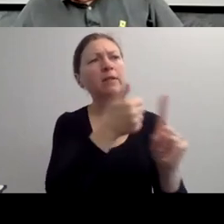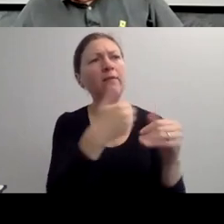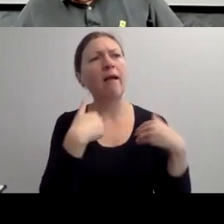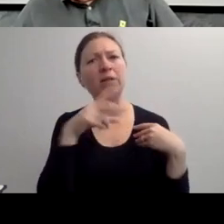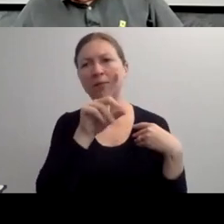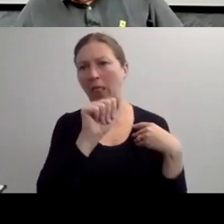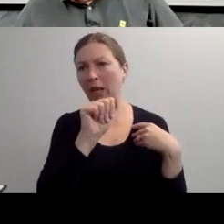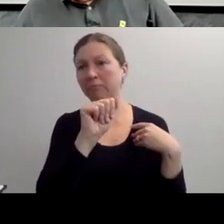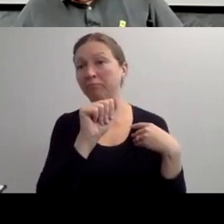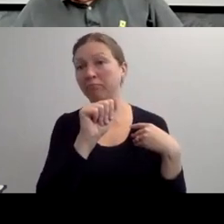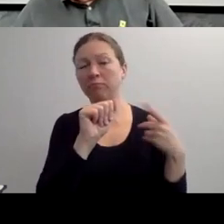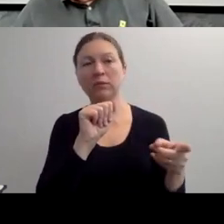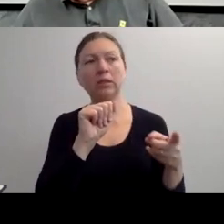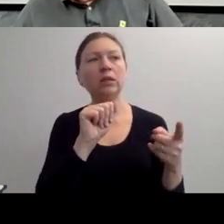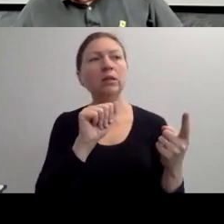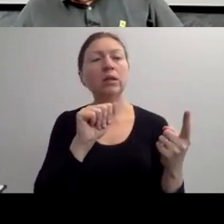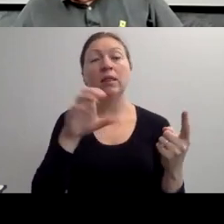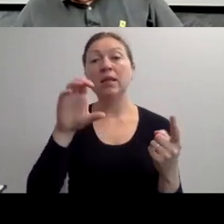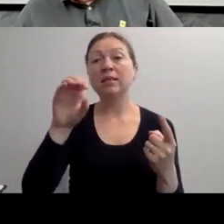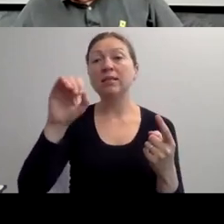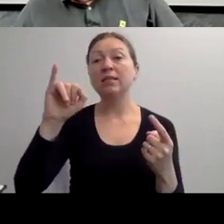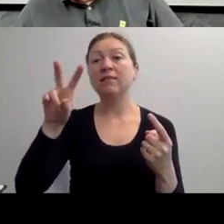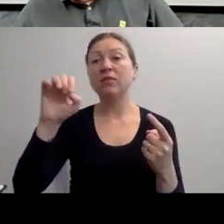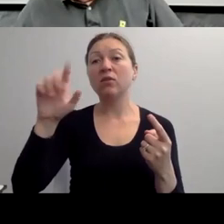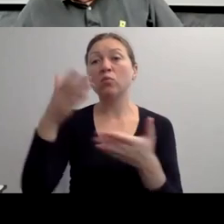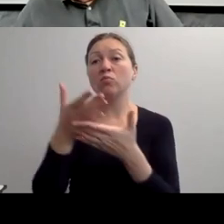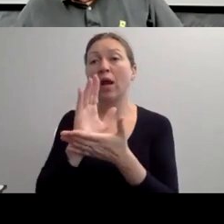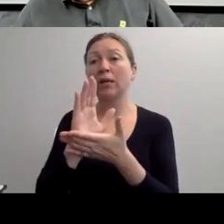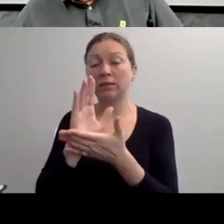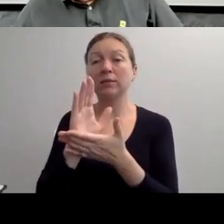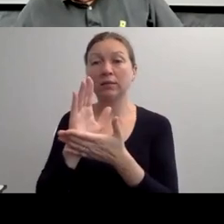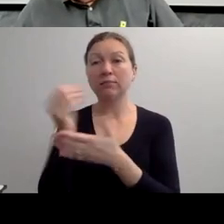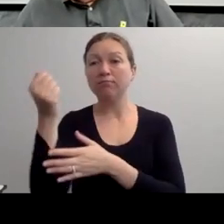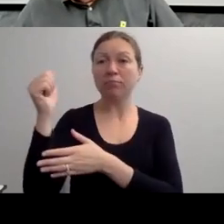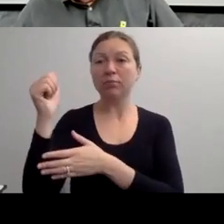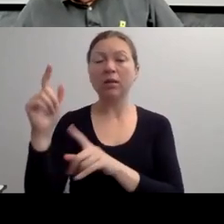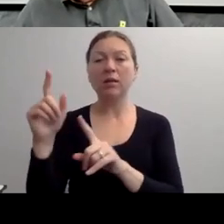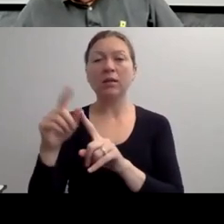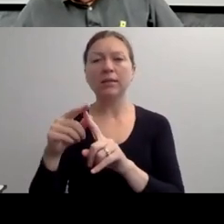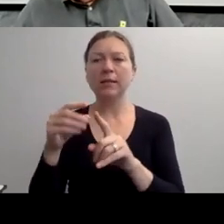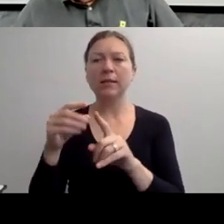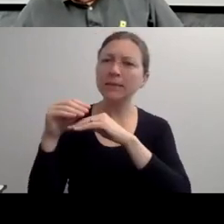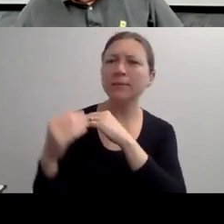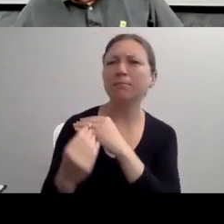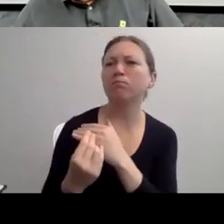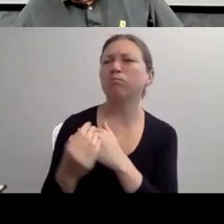AND I KNOW THAT THERE ARE SOME PEOPLE ON THE CALL TODAY WHO WORK AT INDEPENDENT LIVING